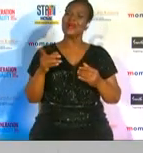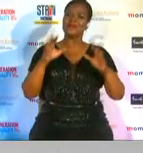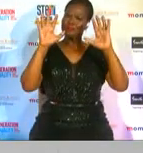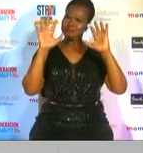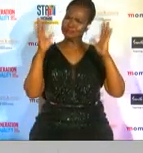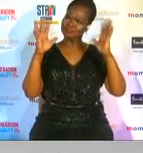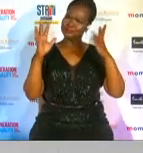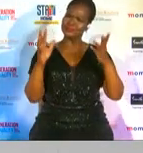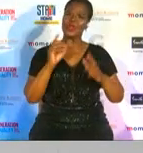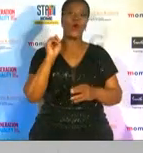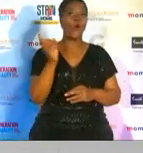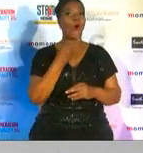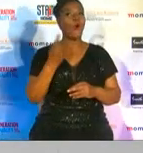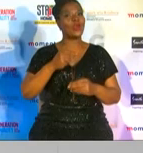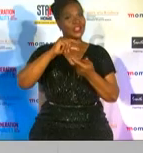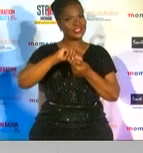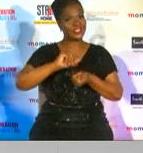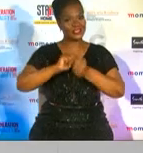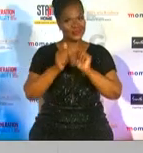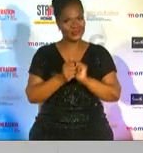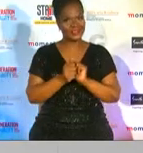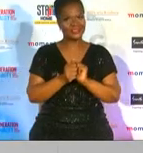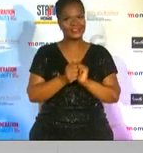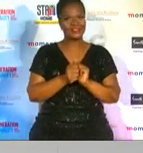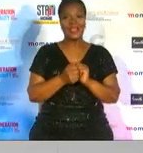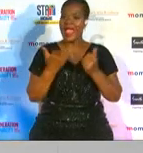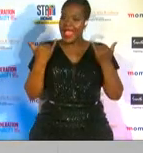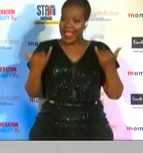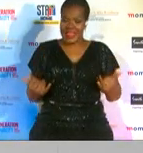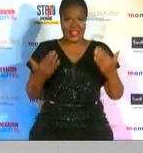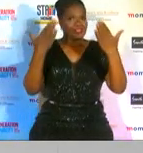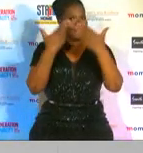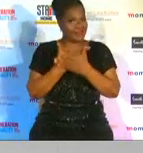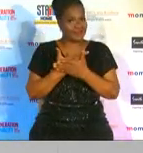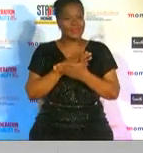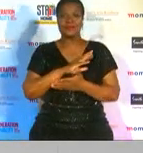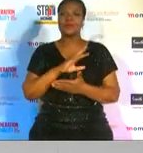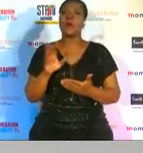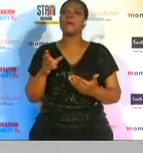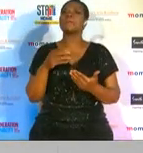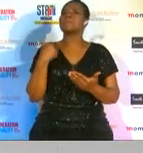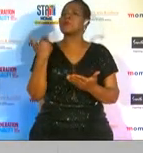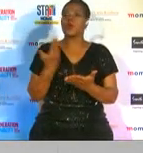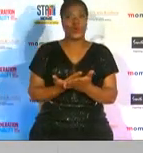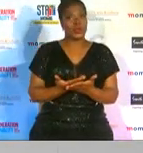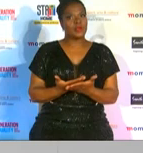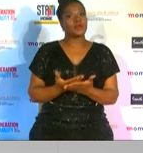awards show this evening would have not been possible without momentum here for your journey to